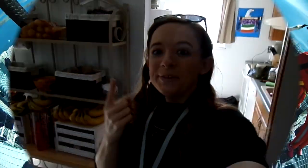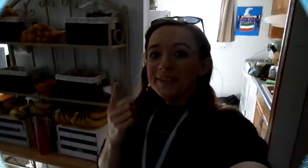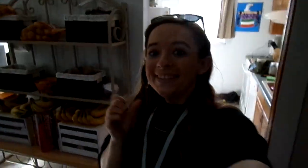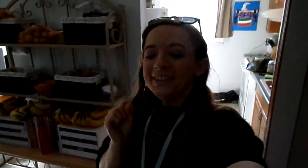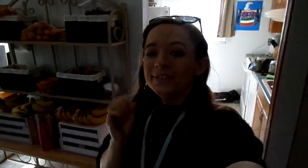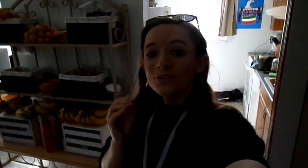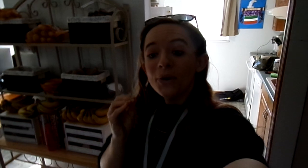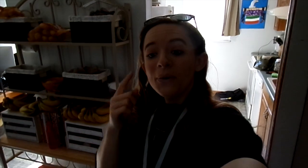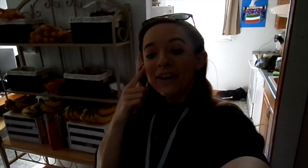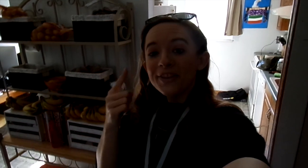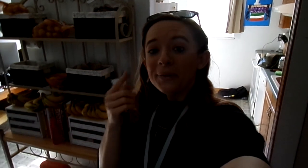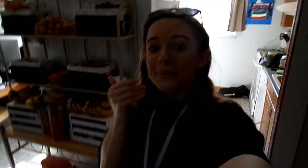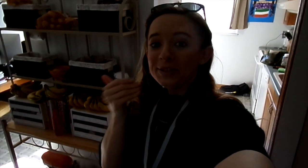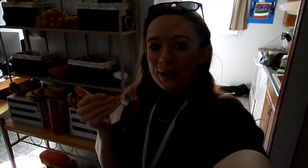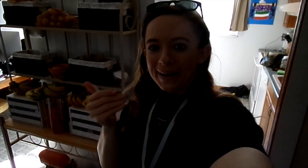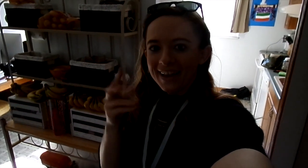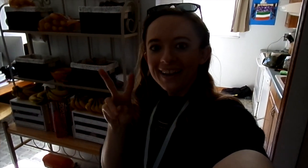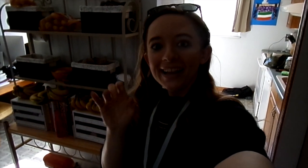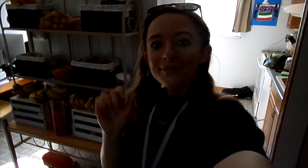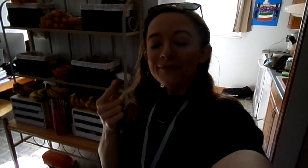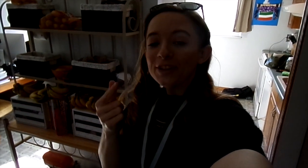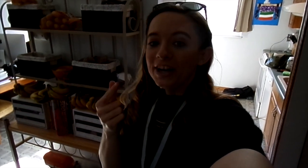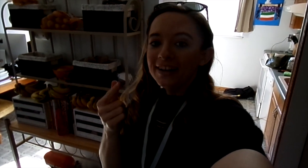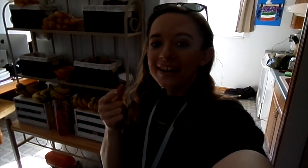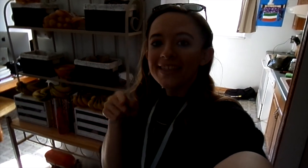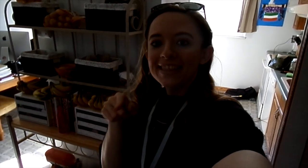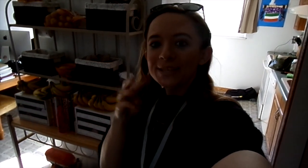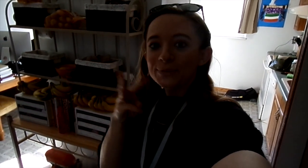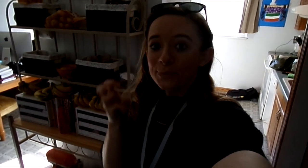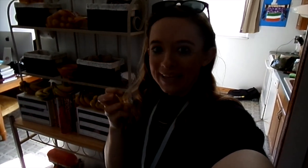Hi everyone so I thought we would go ahead and vlog this